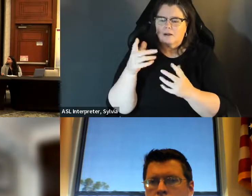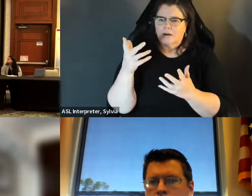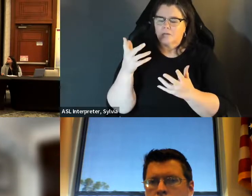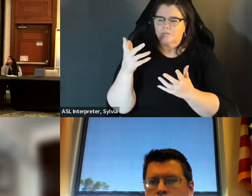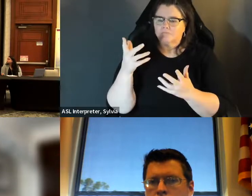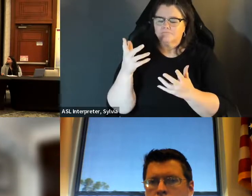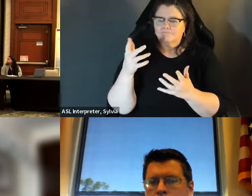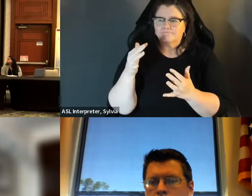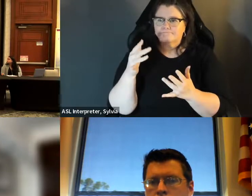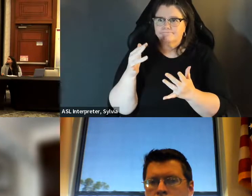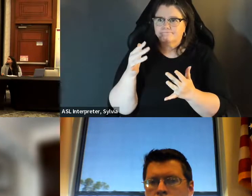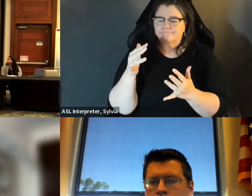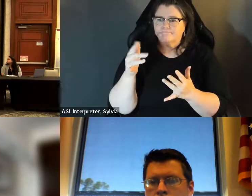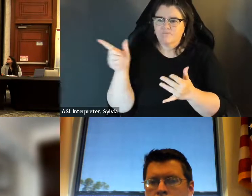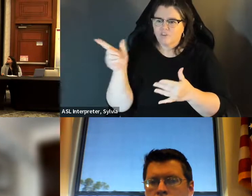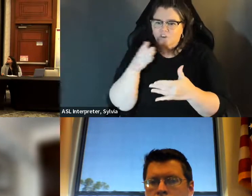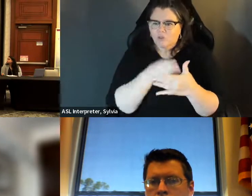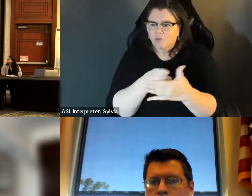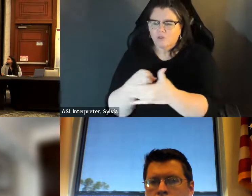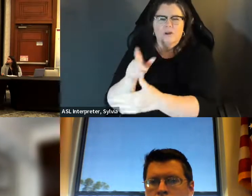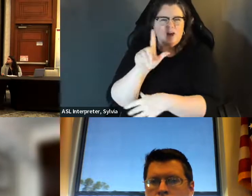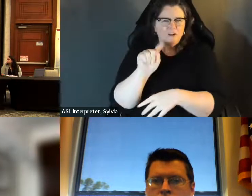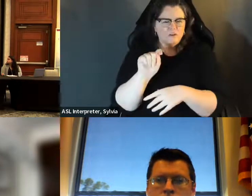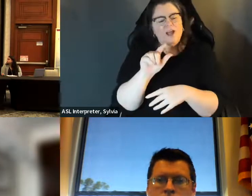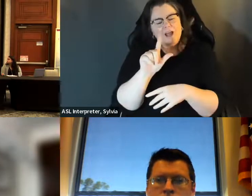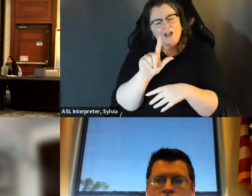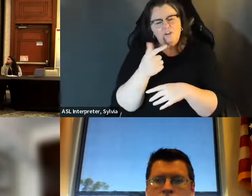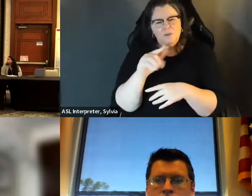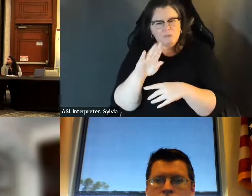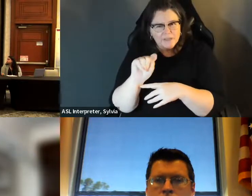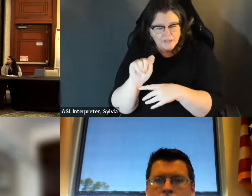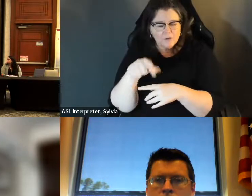where these attacks